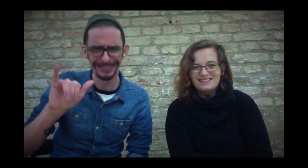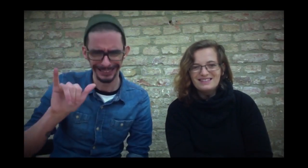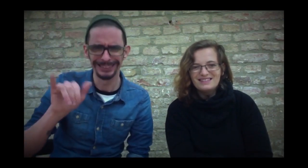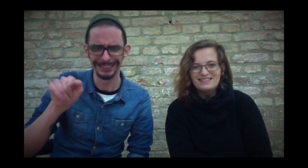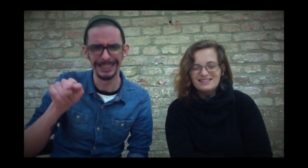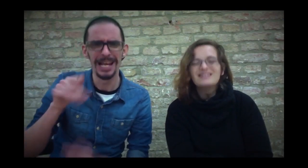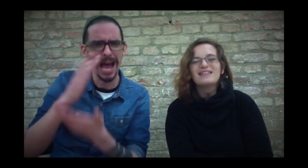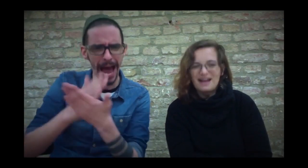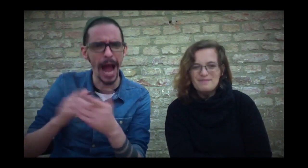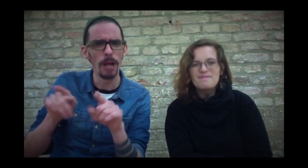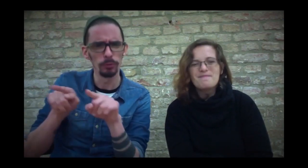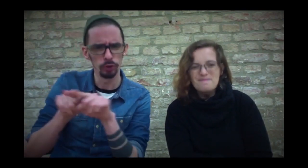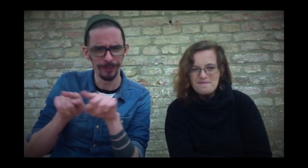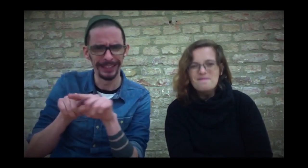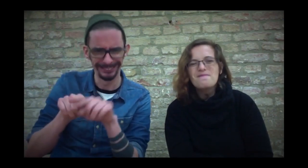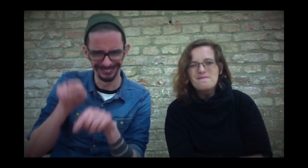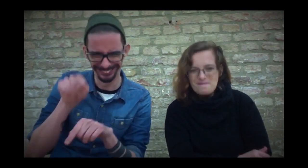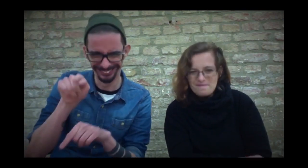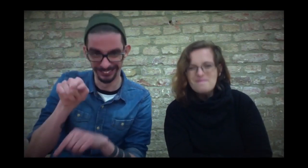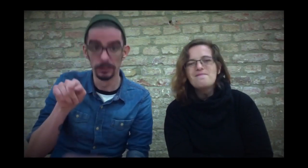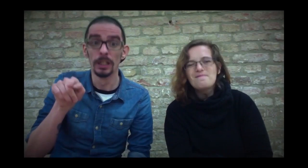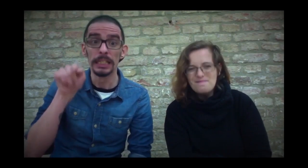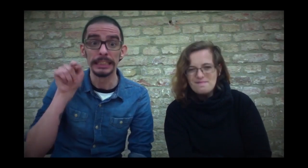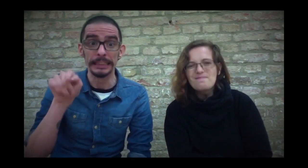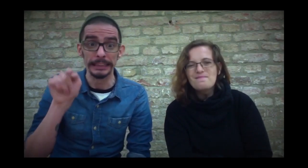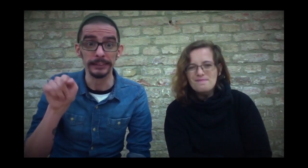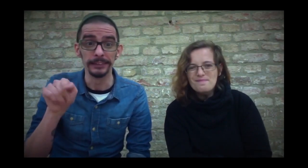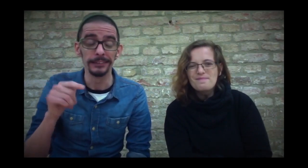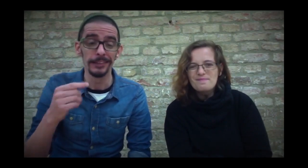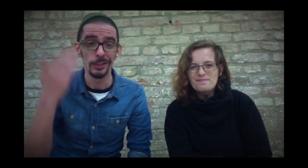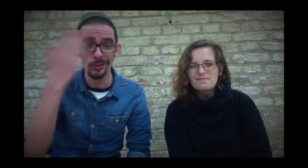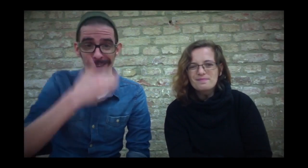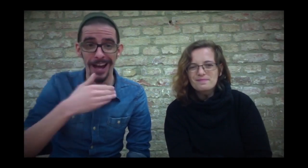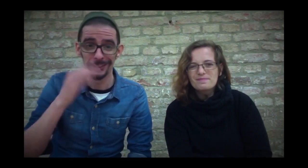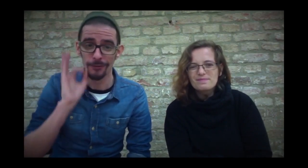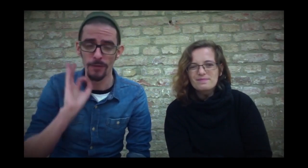The pretty half-sister Macy, she seems to have black roots.